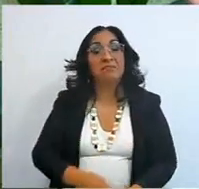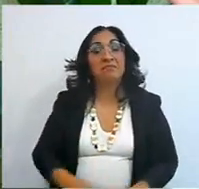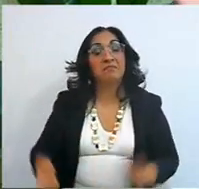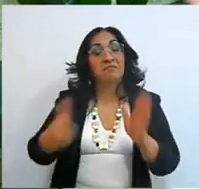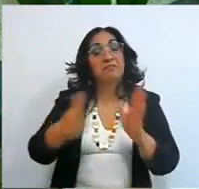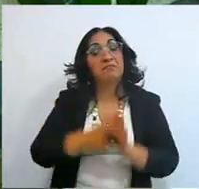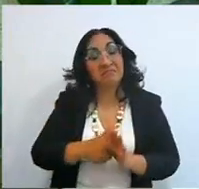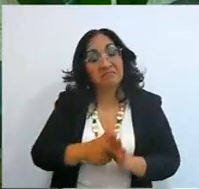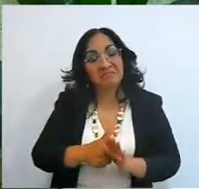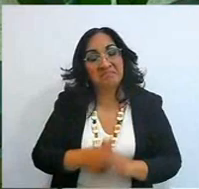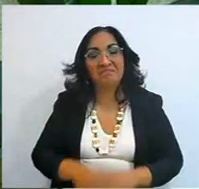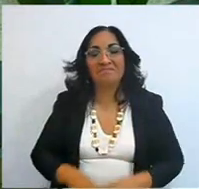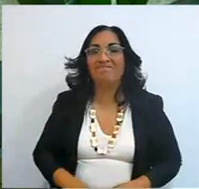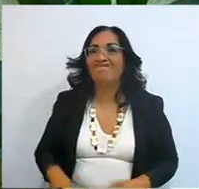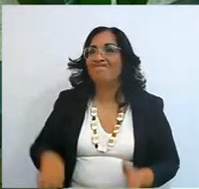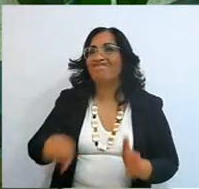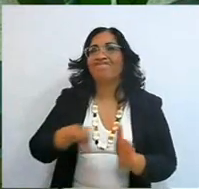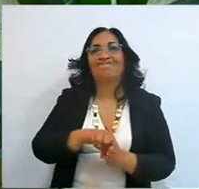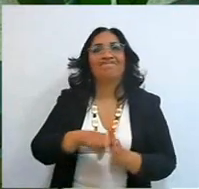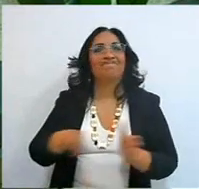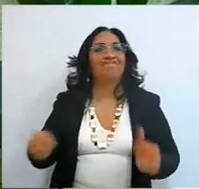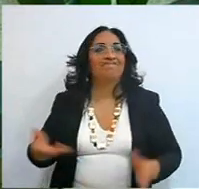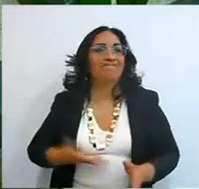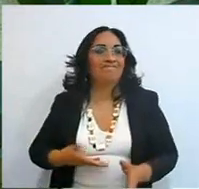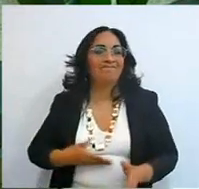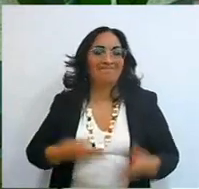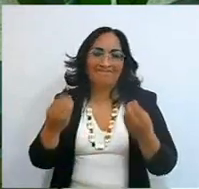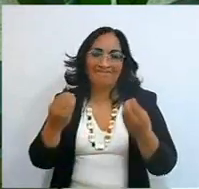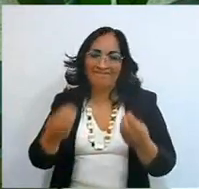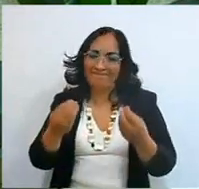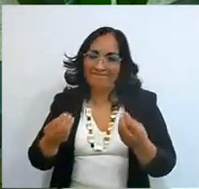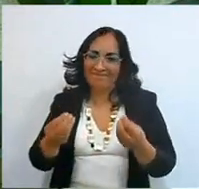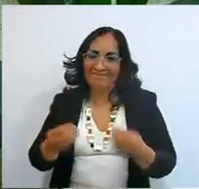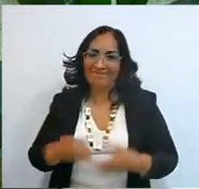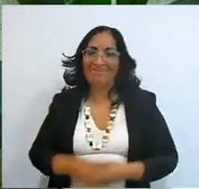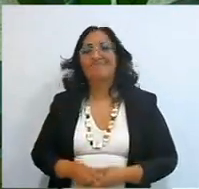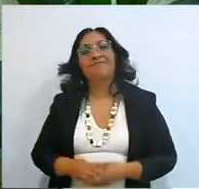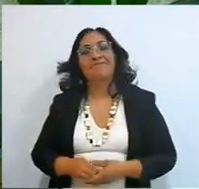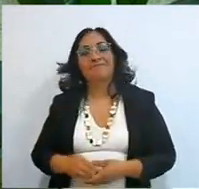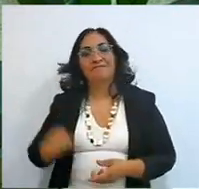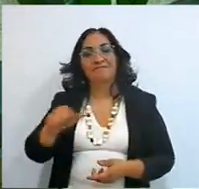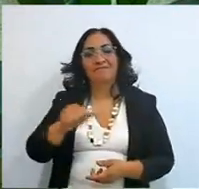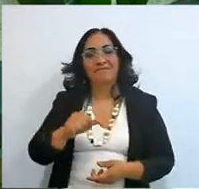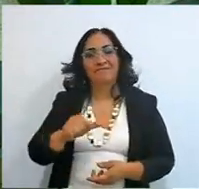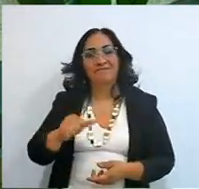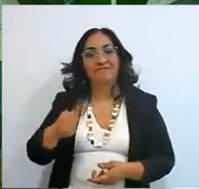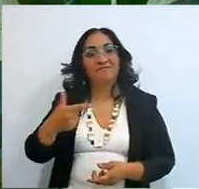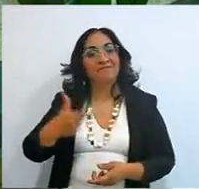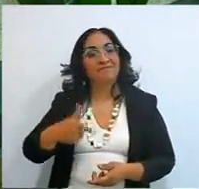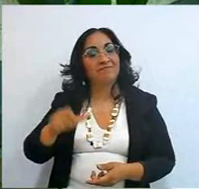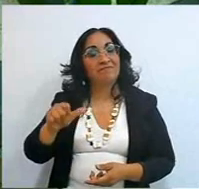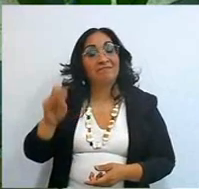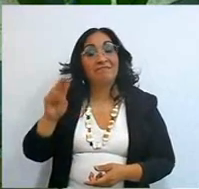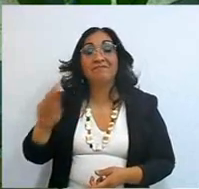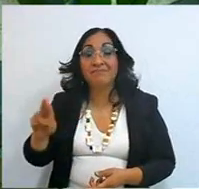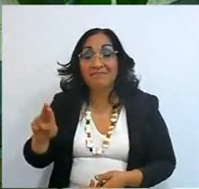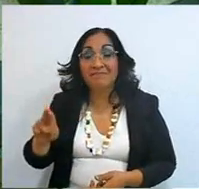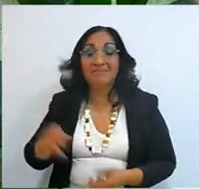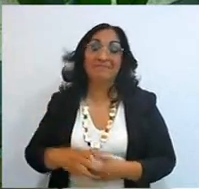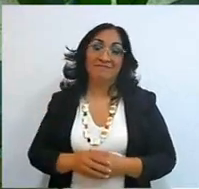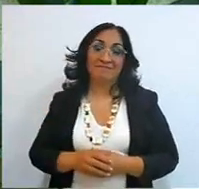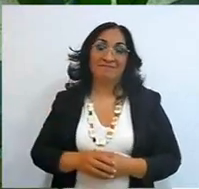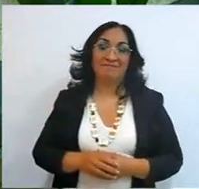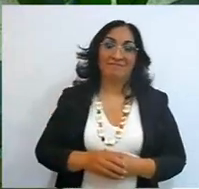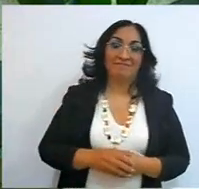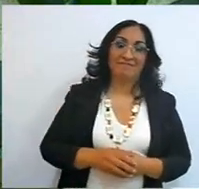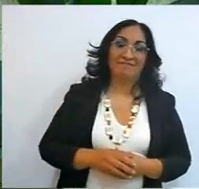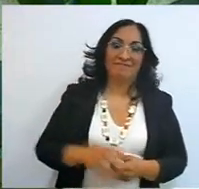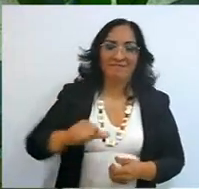examples, Abraham, I don't know if you remember Hagar? that she was a servant of Abraham and his wife Sarah,